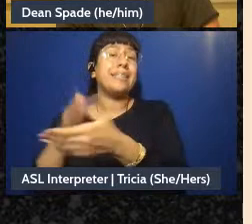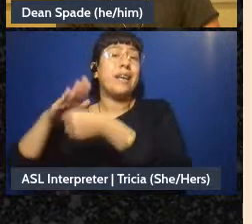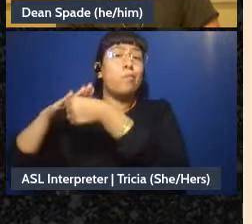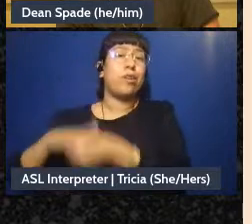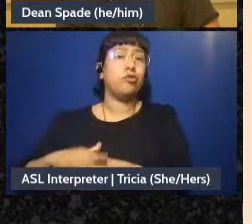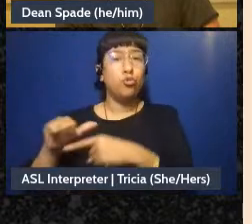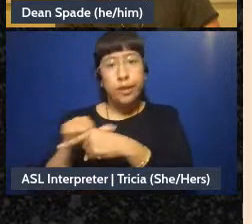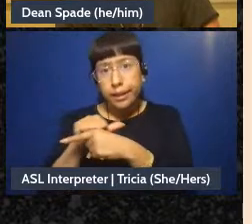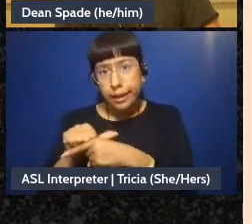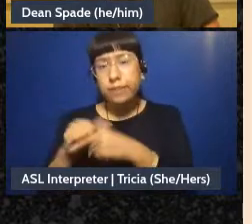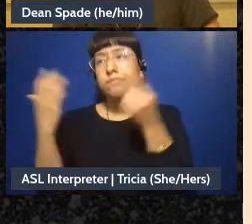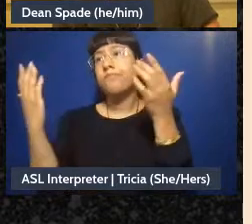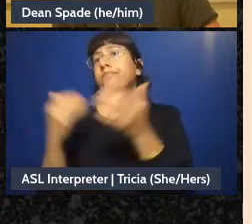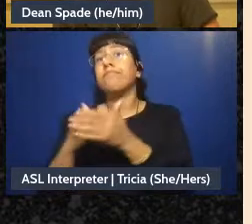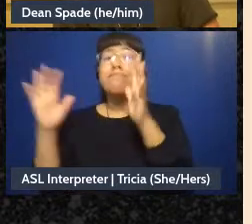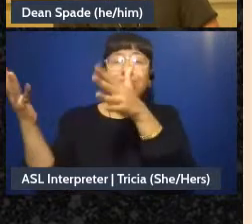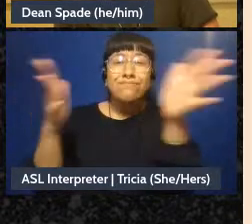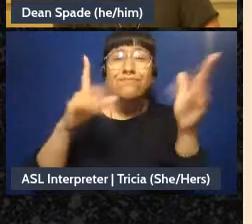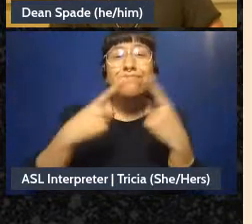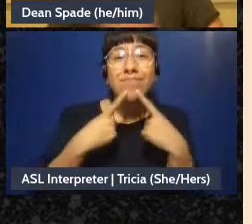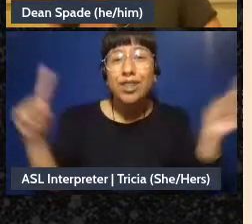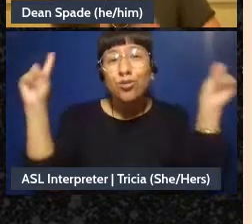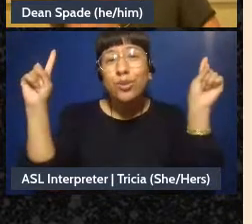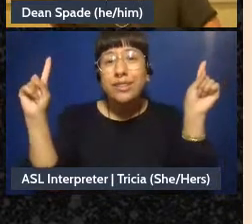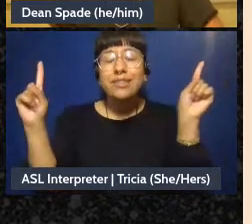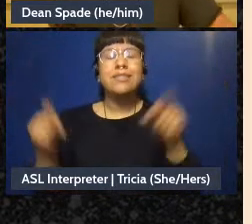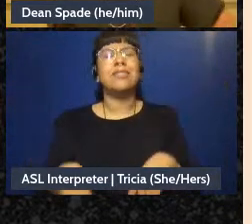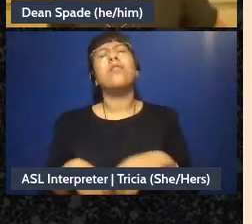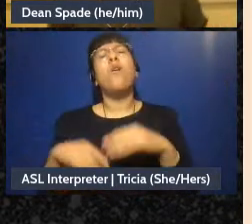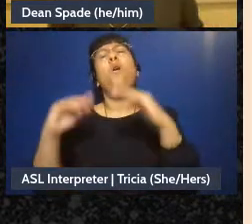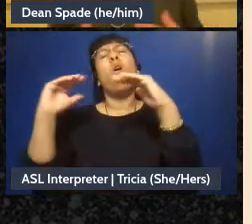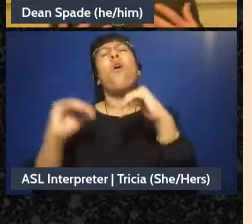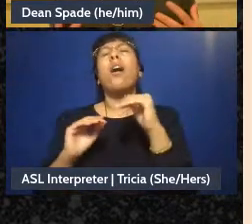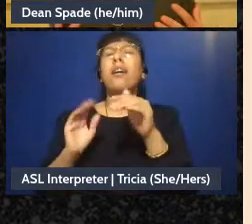or celebrating your victories together, or, you know, just building your relationships together.